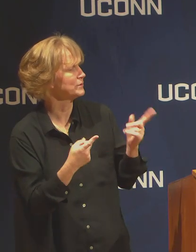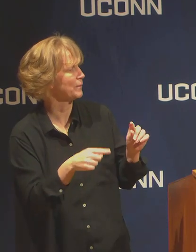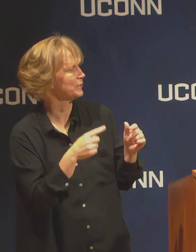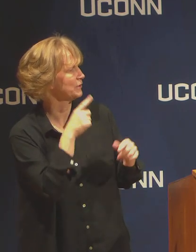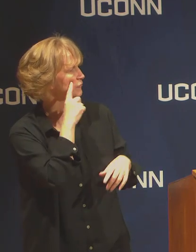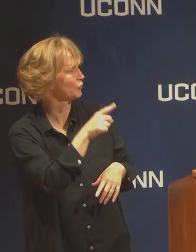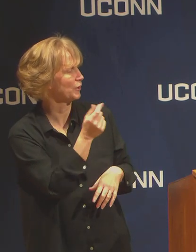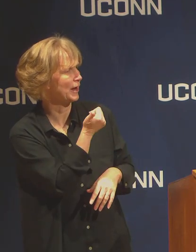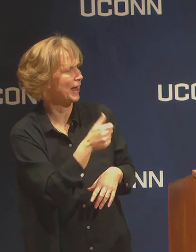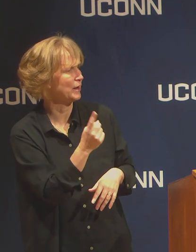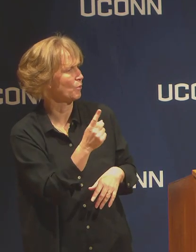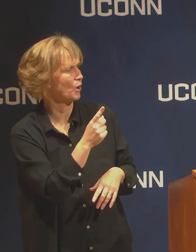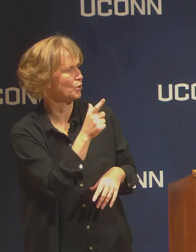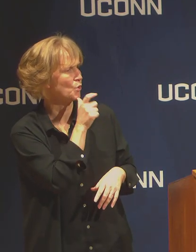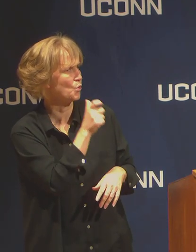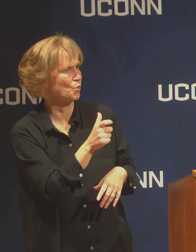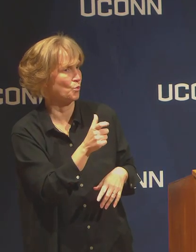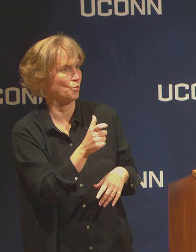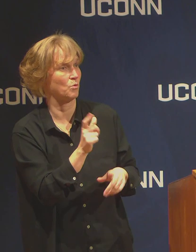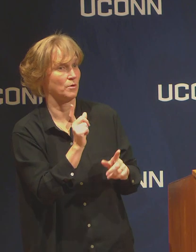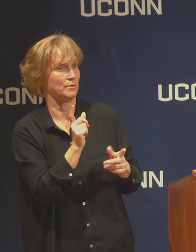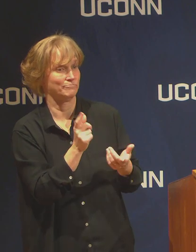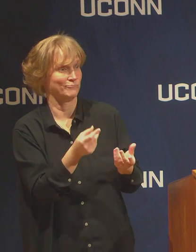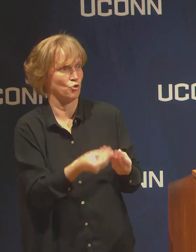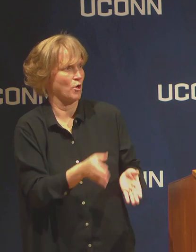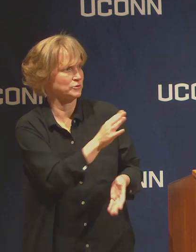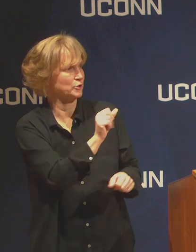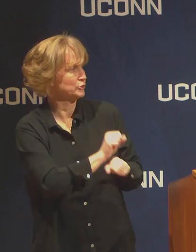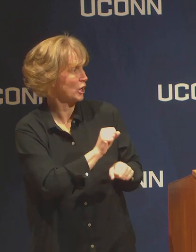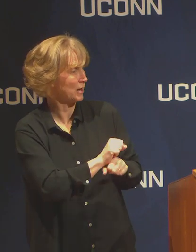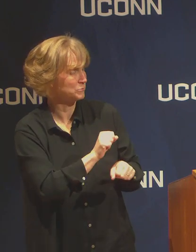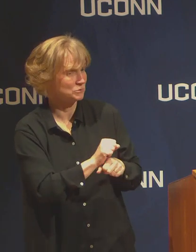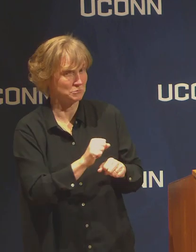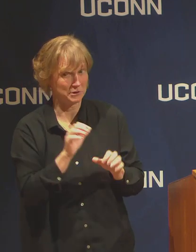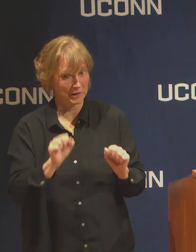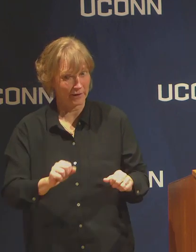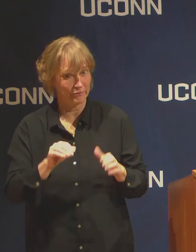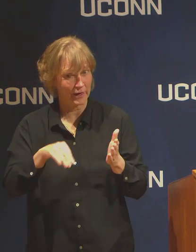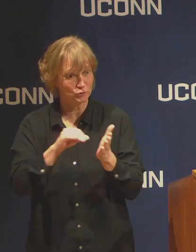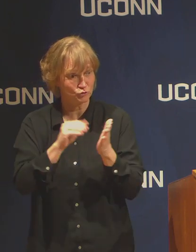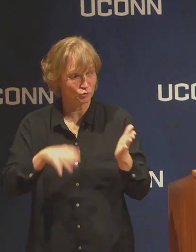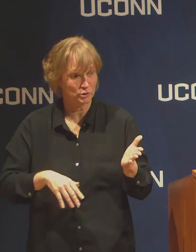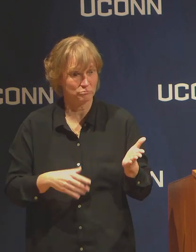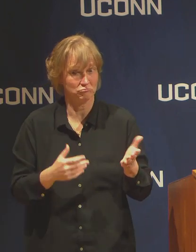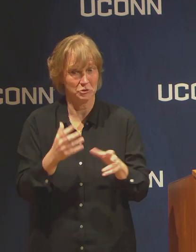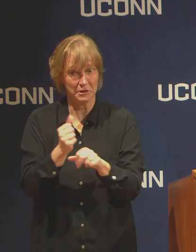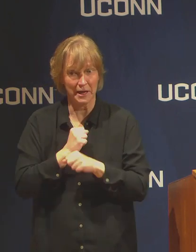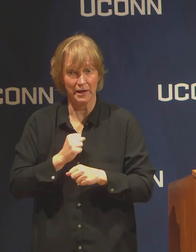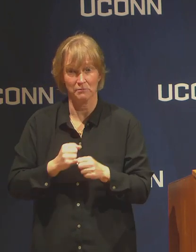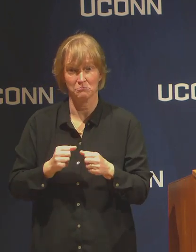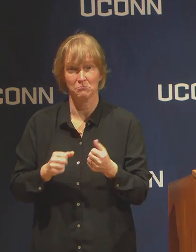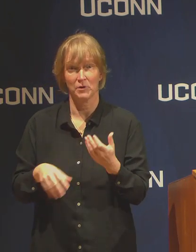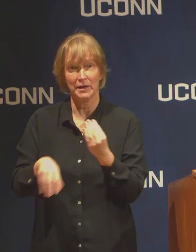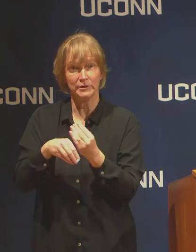who have lost on campus jobs? Will there be additional financial aid for students who depend on campus jobs, and should students seek